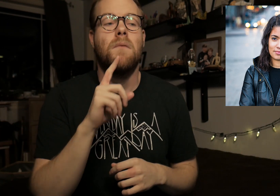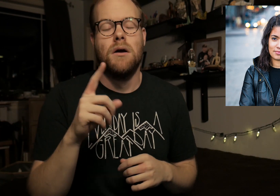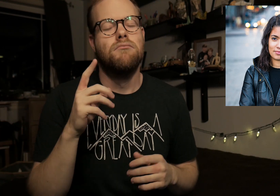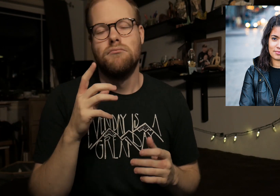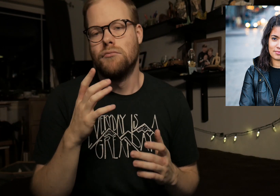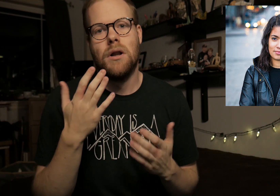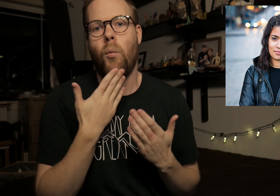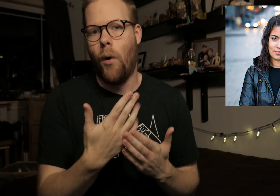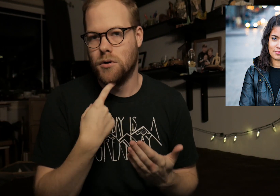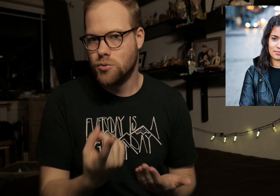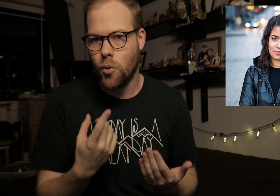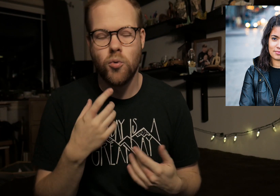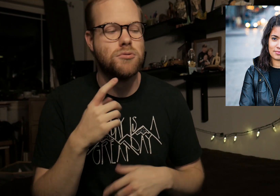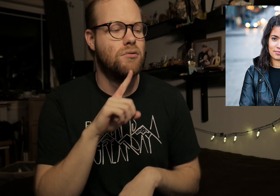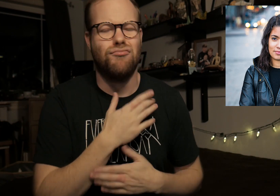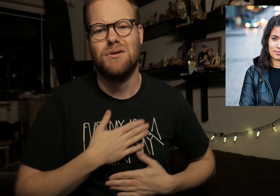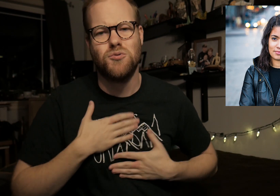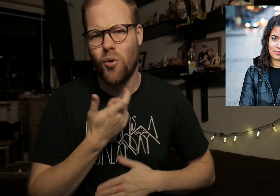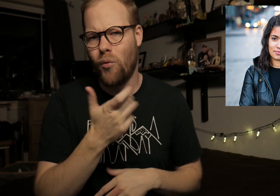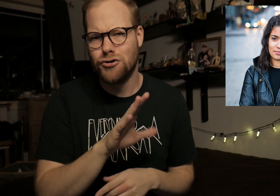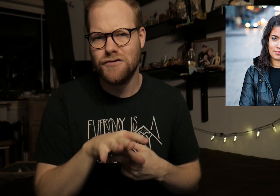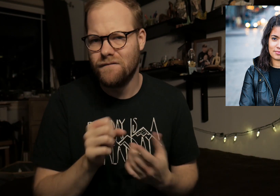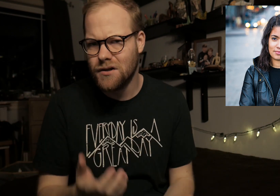Really well-told, I really enjoy watching her videos.